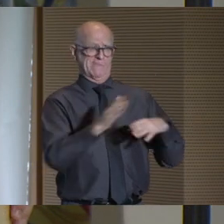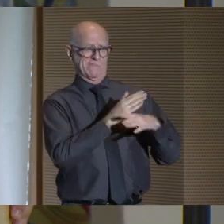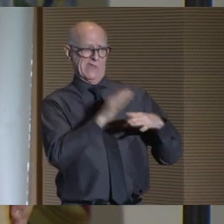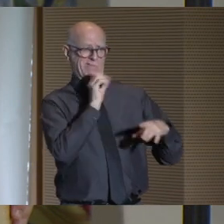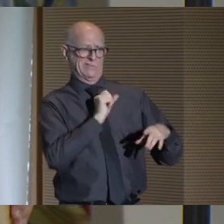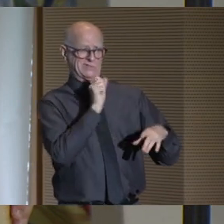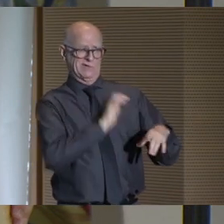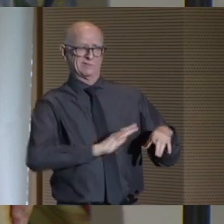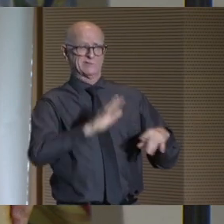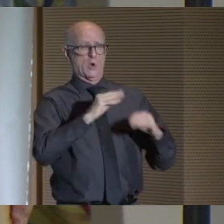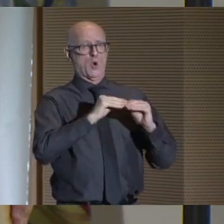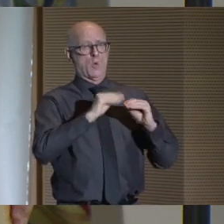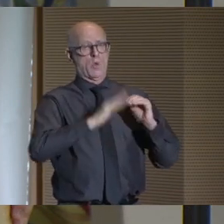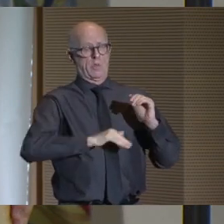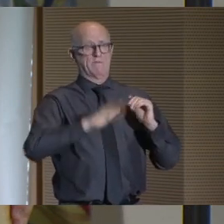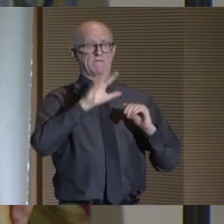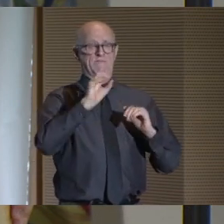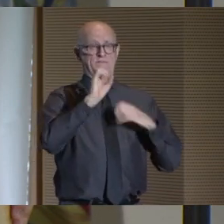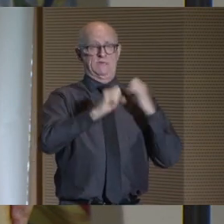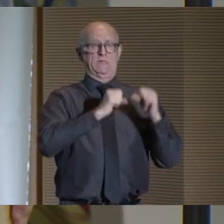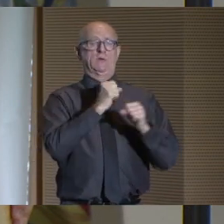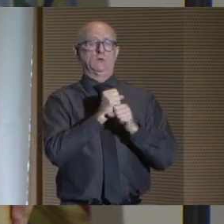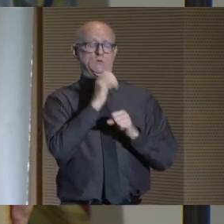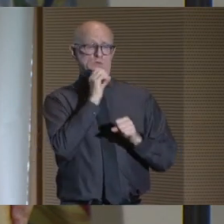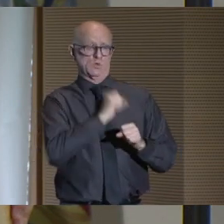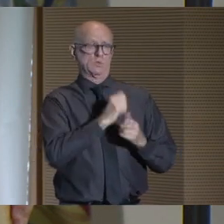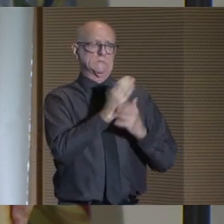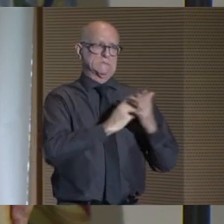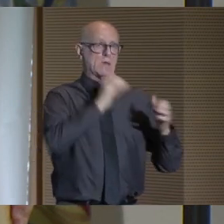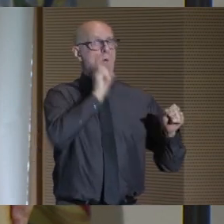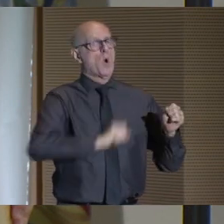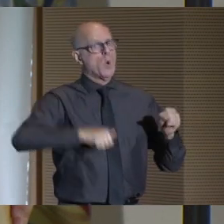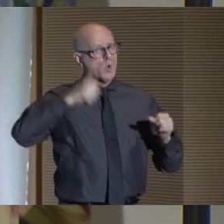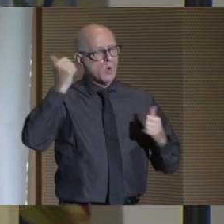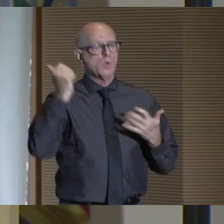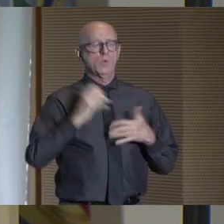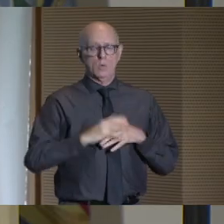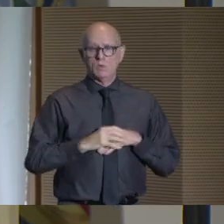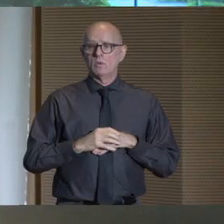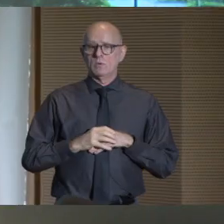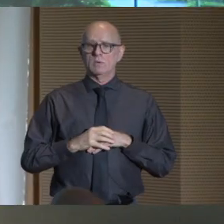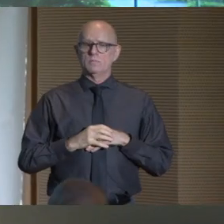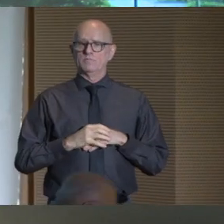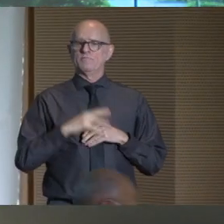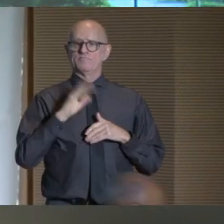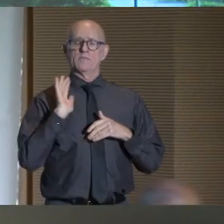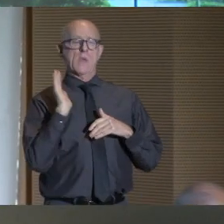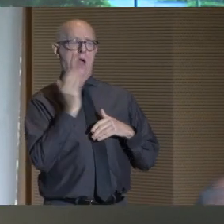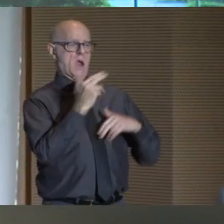and their average age is more than 50 years. Some are far older than that.